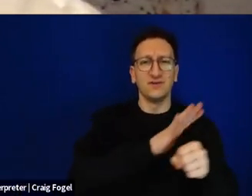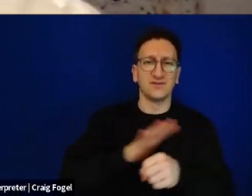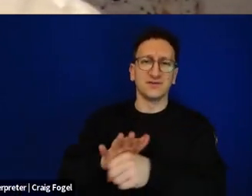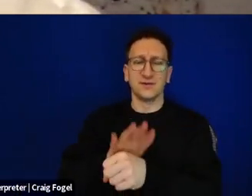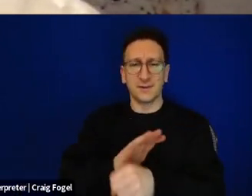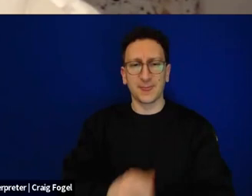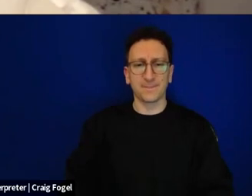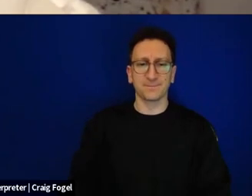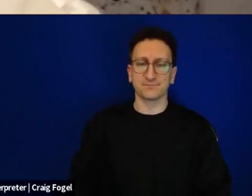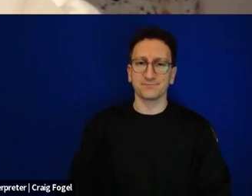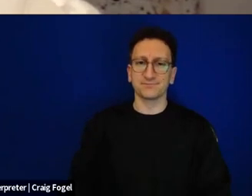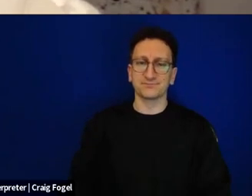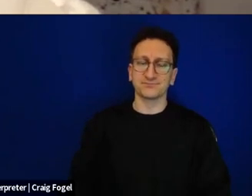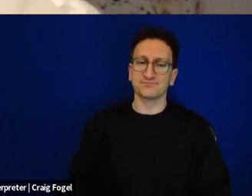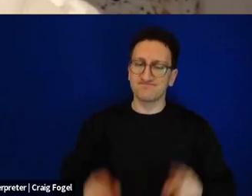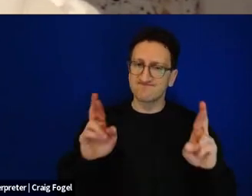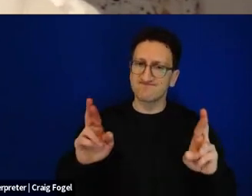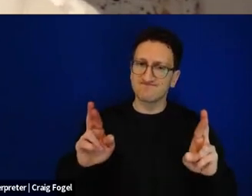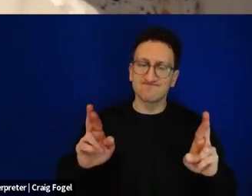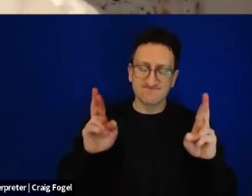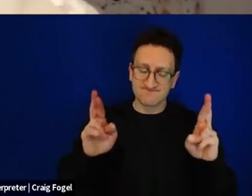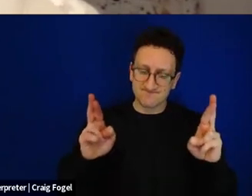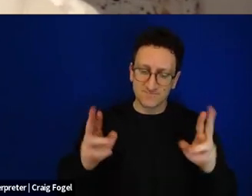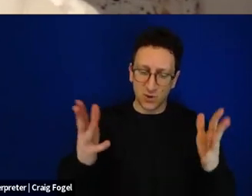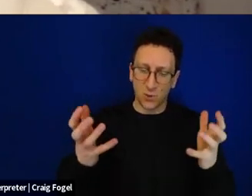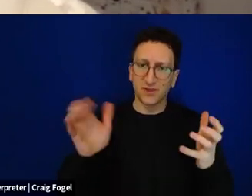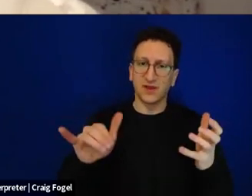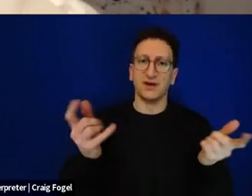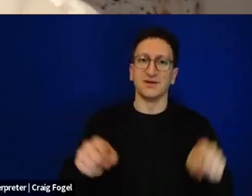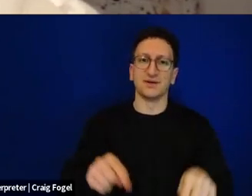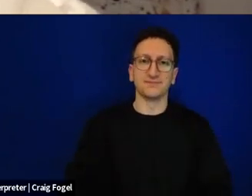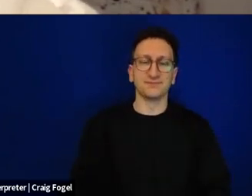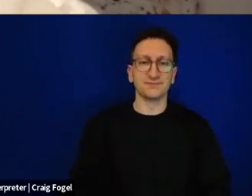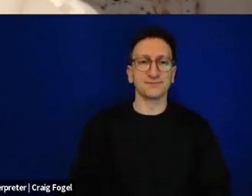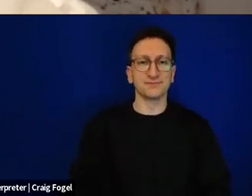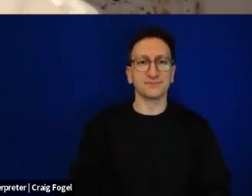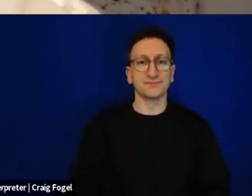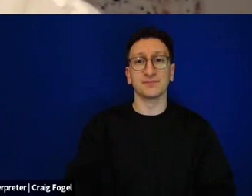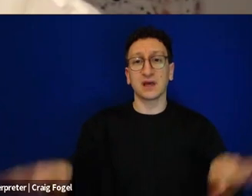everything we can until Seder to make that happen. And the faith and the perseverance and the hope